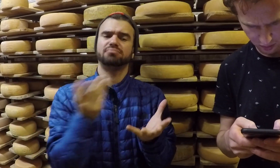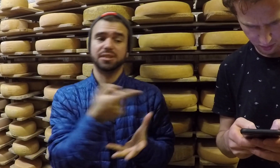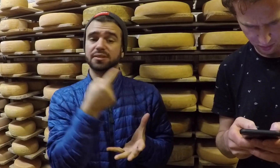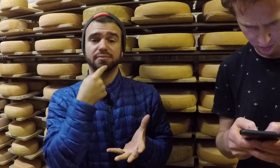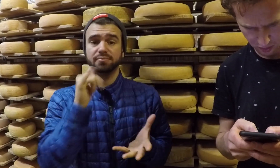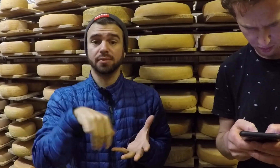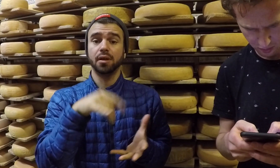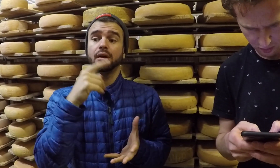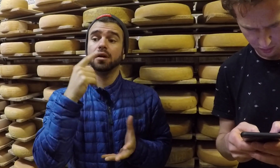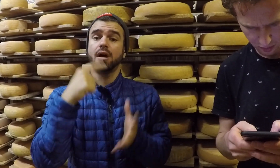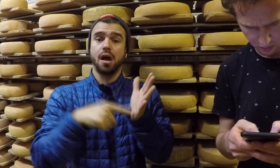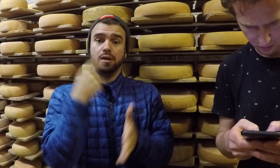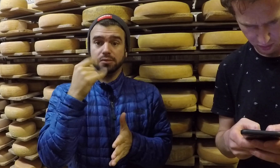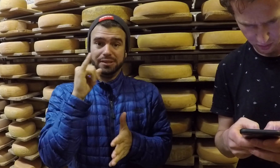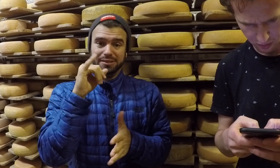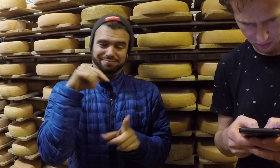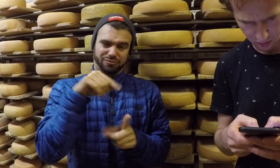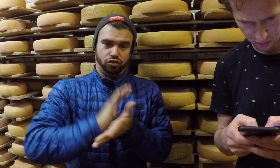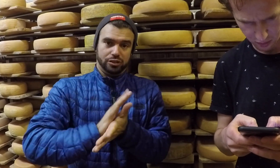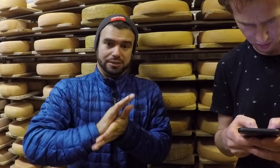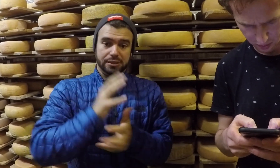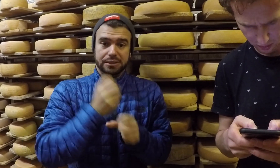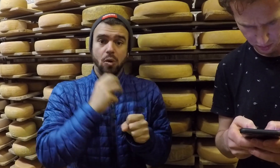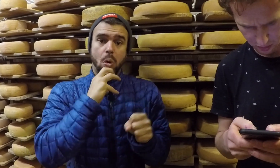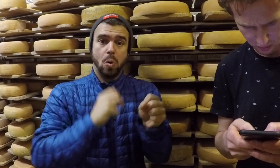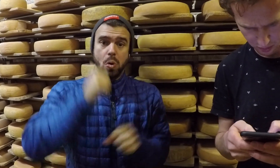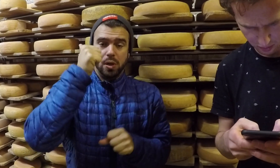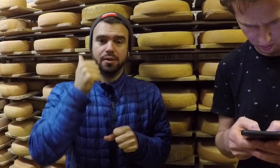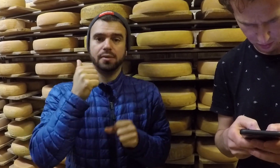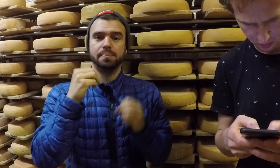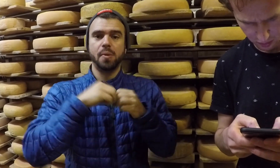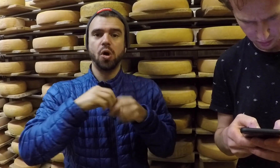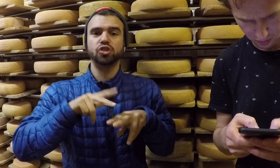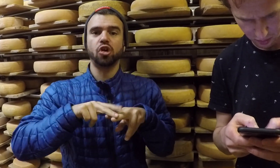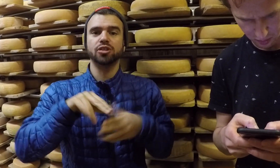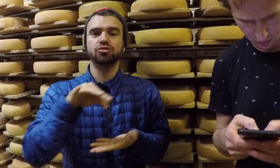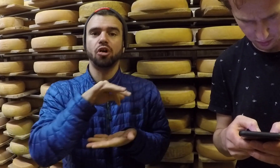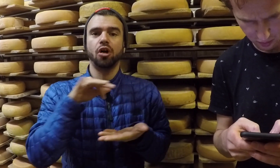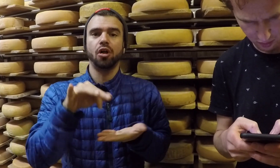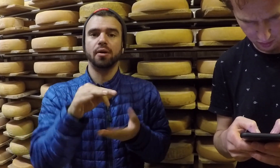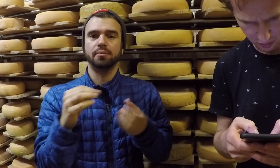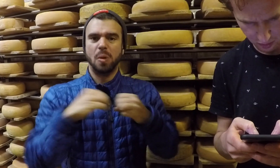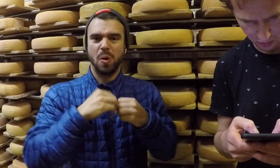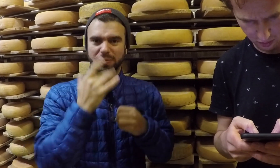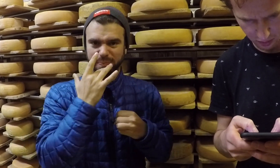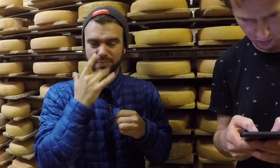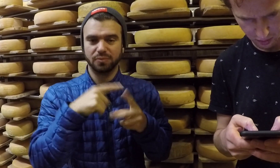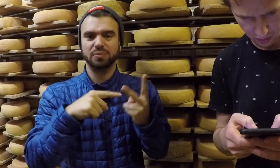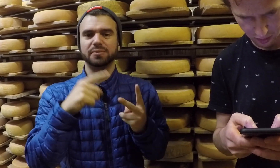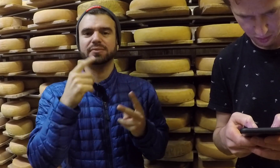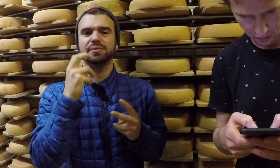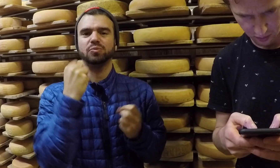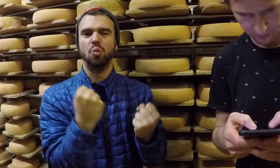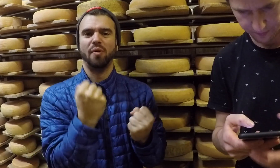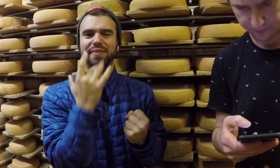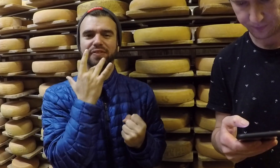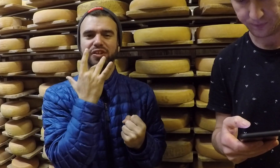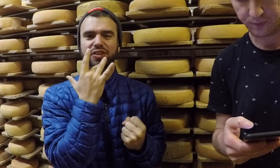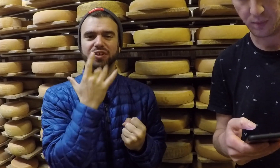He said once it gets old, the more bitter it is like having more salt and flavors.